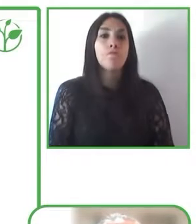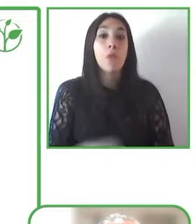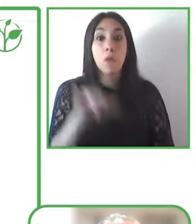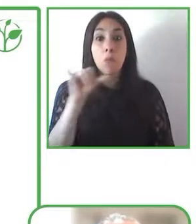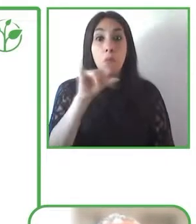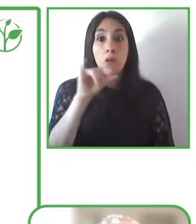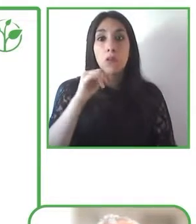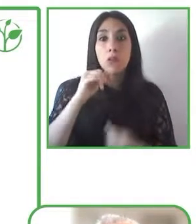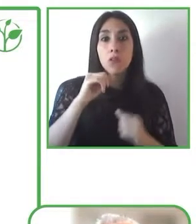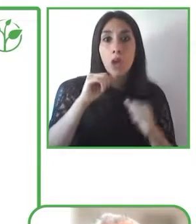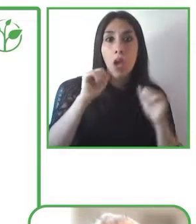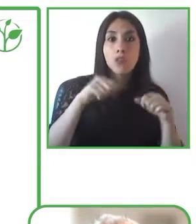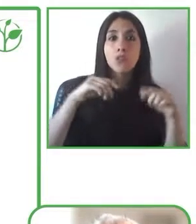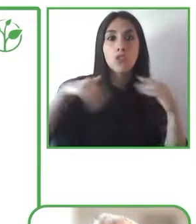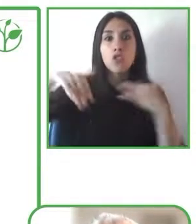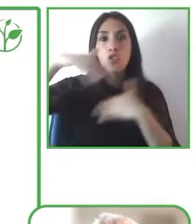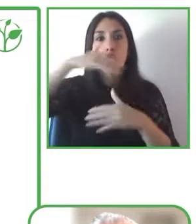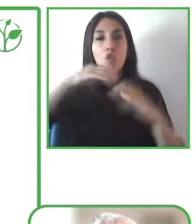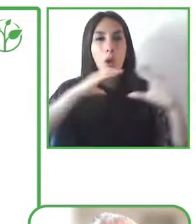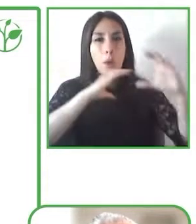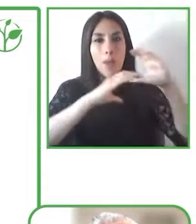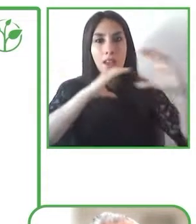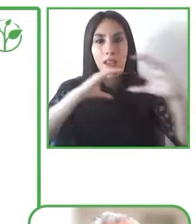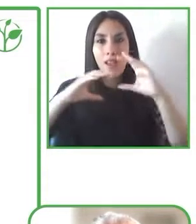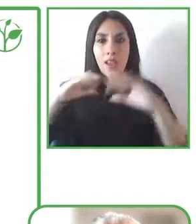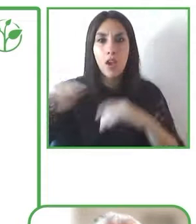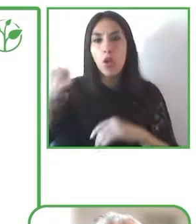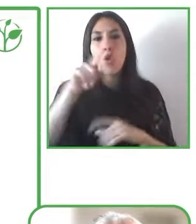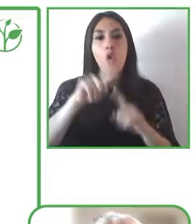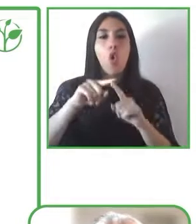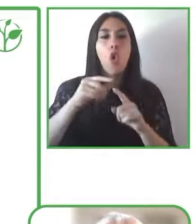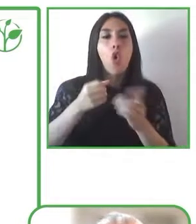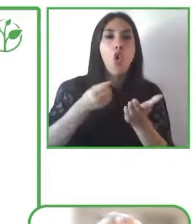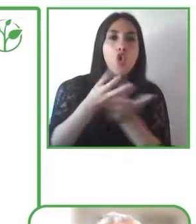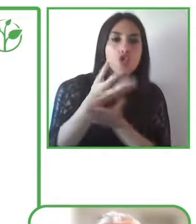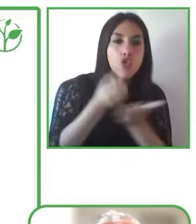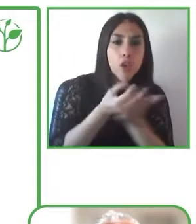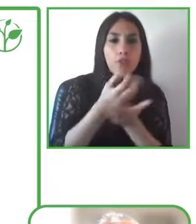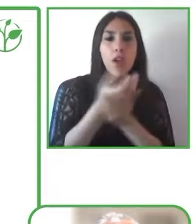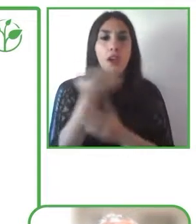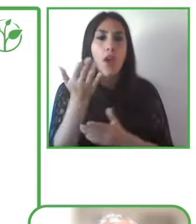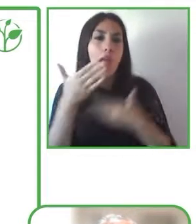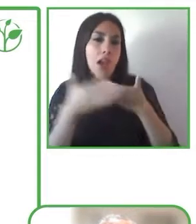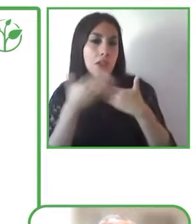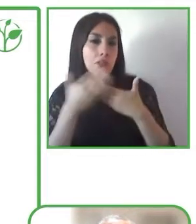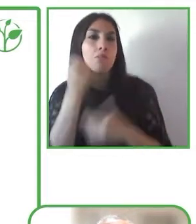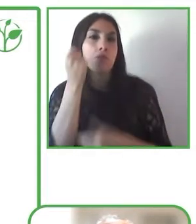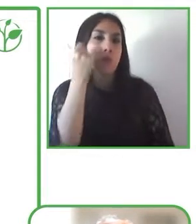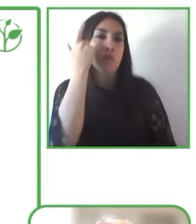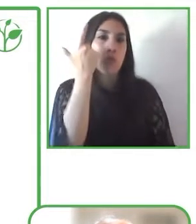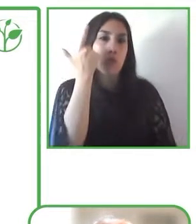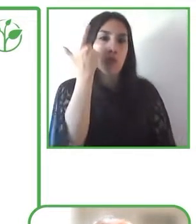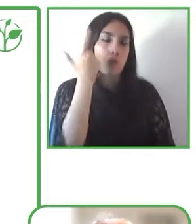not only for people with disabilities but also for people with understanding or comprehension